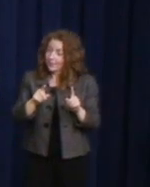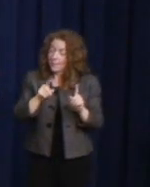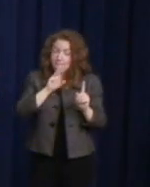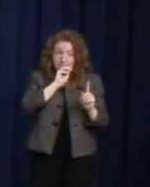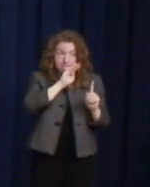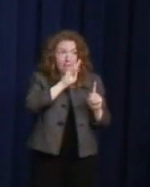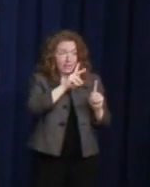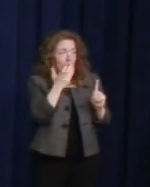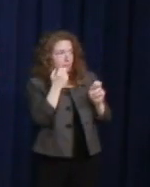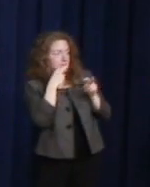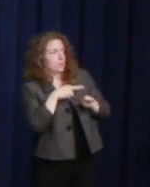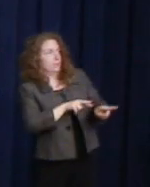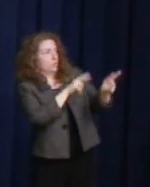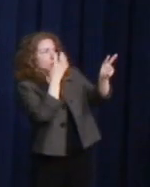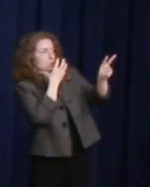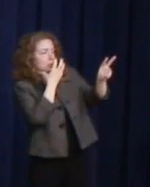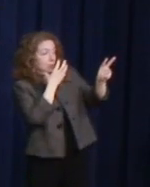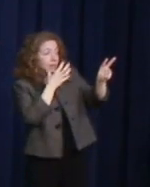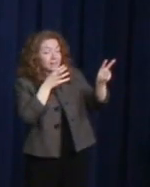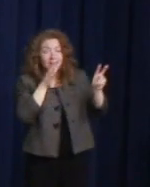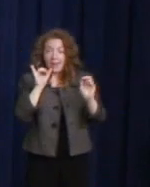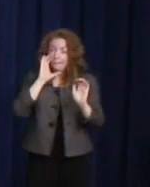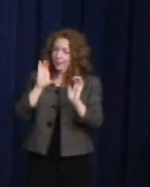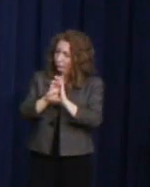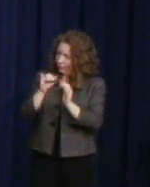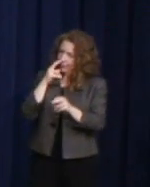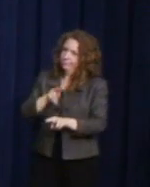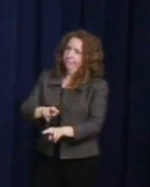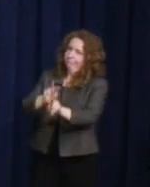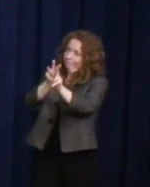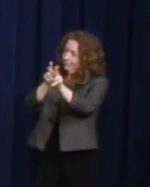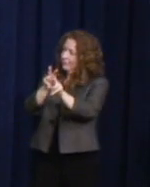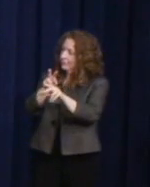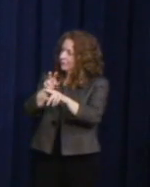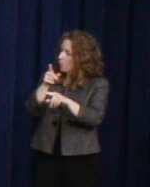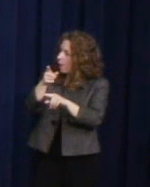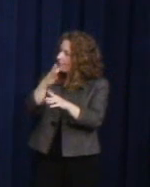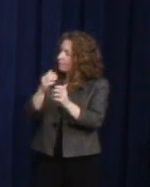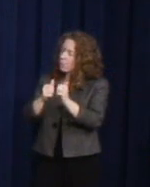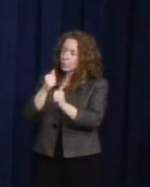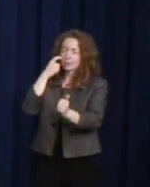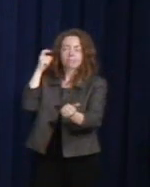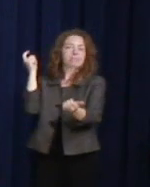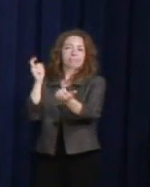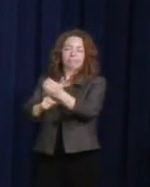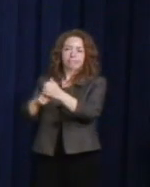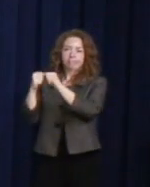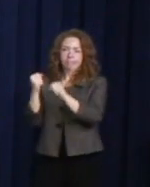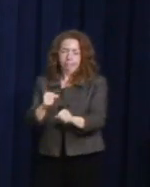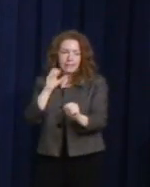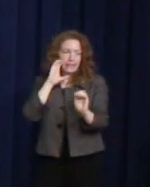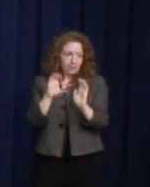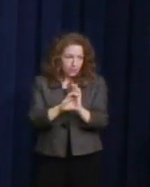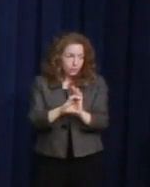Today, it's considered one of his most iconic images. And so, today, my Postal Service colleagues